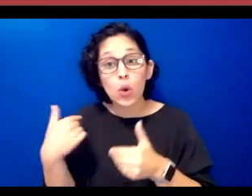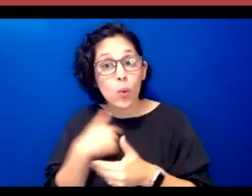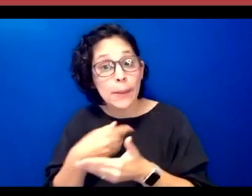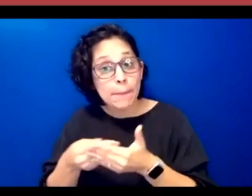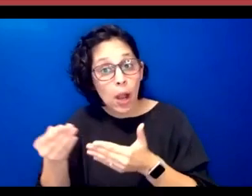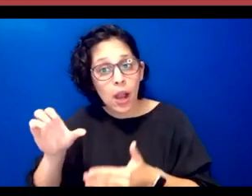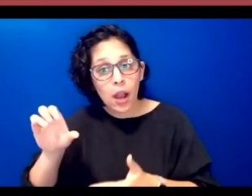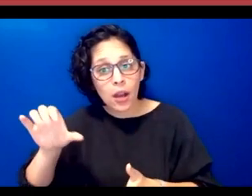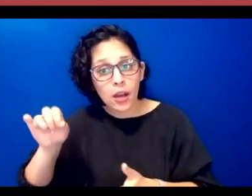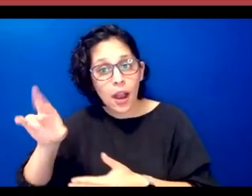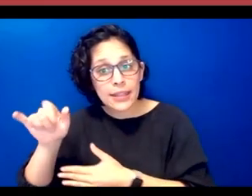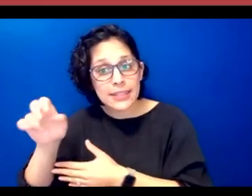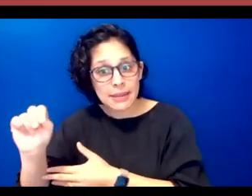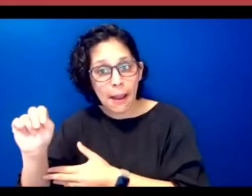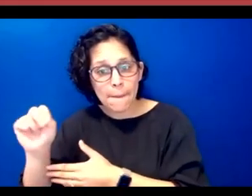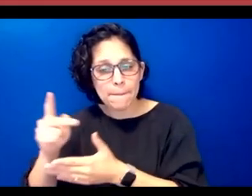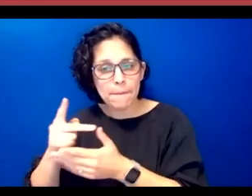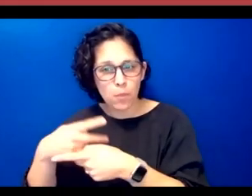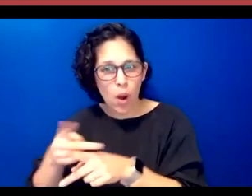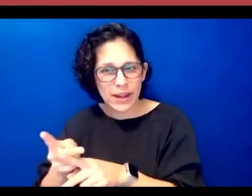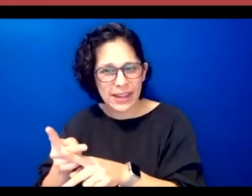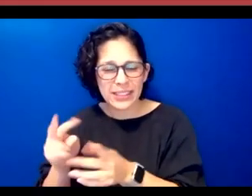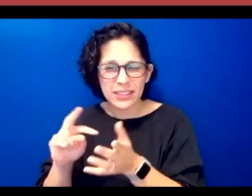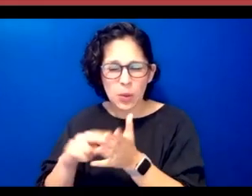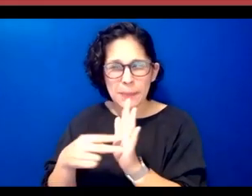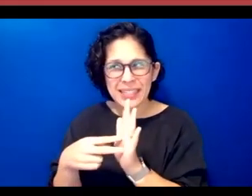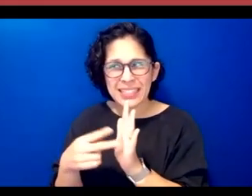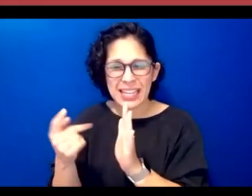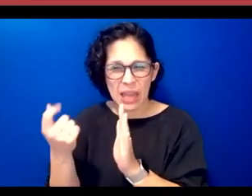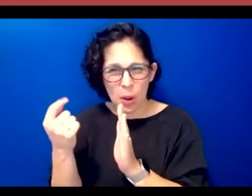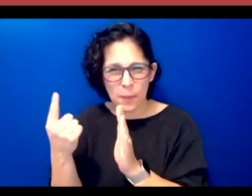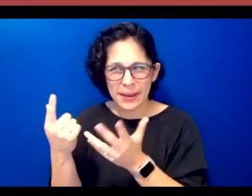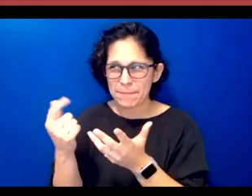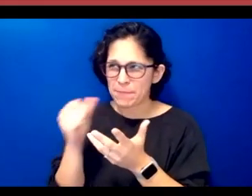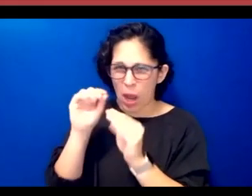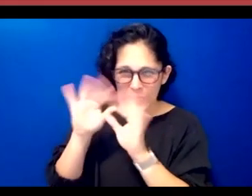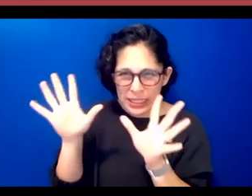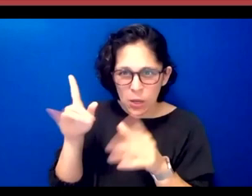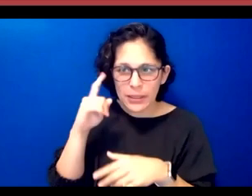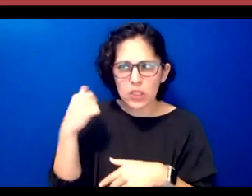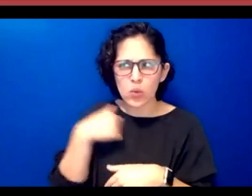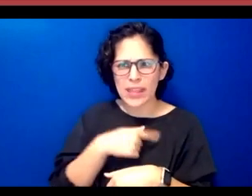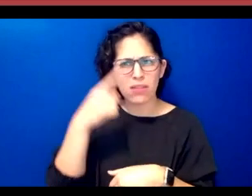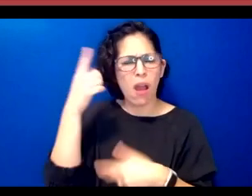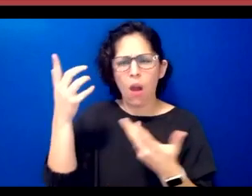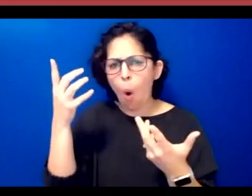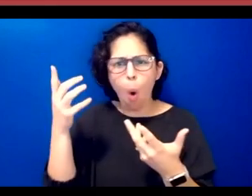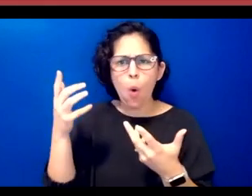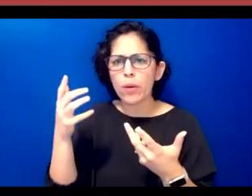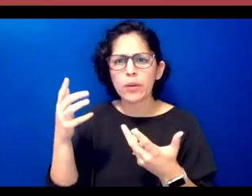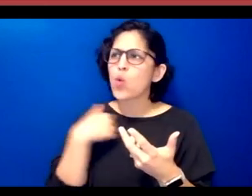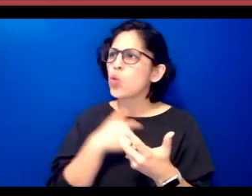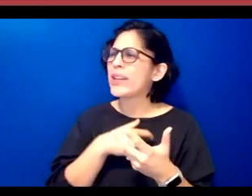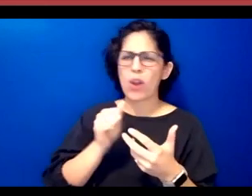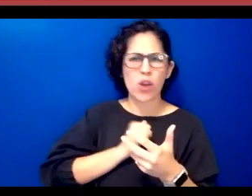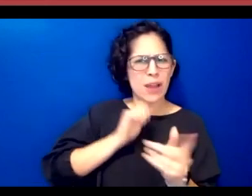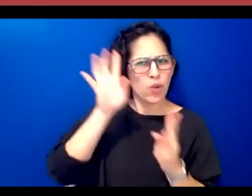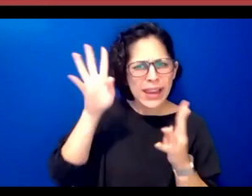sound that word is a little deceptive it makes it sound like we could have built from scratch whatever we wanted but that wasn't the case um and this is an example of that with uh